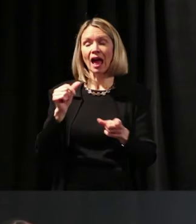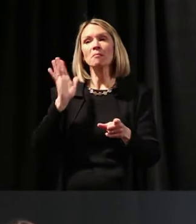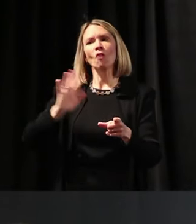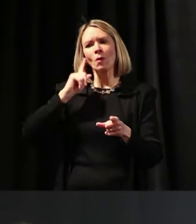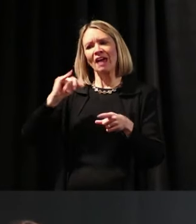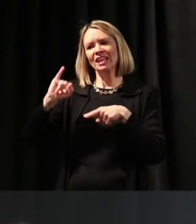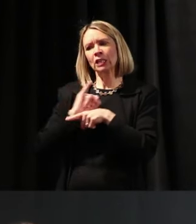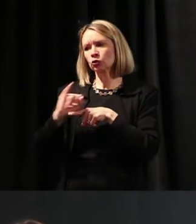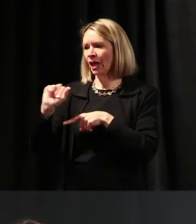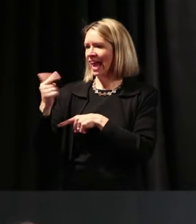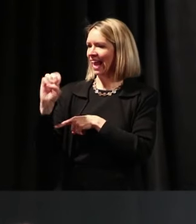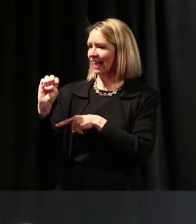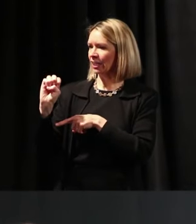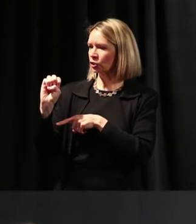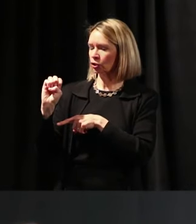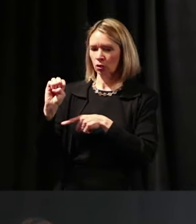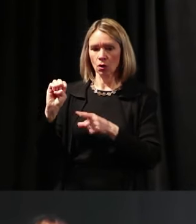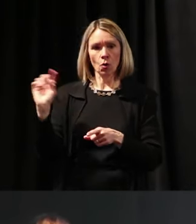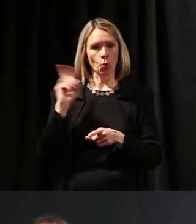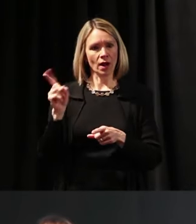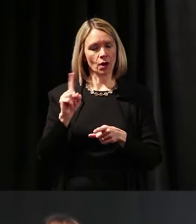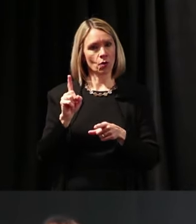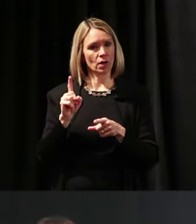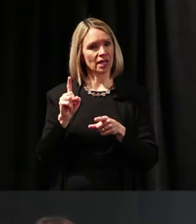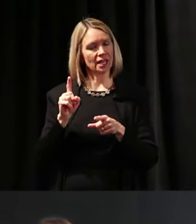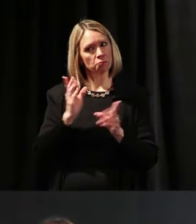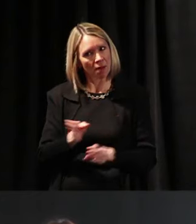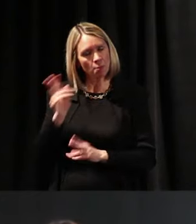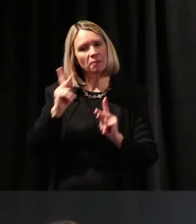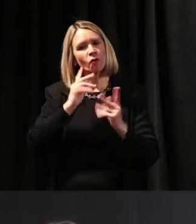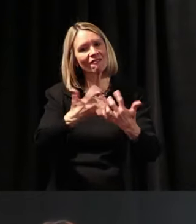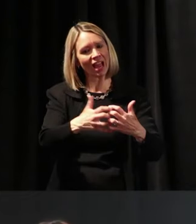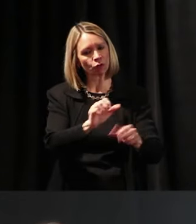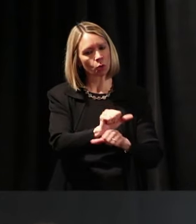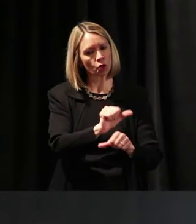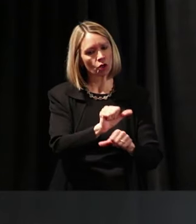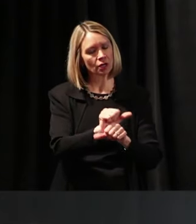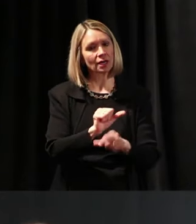where we prepared people for factory work, and then we had, oh, the Information Age,